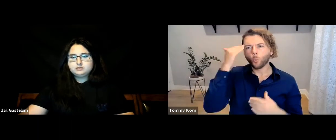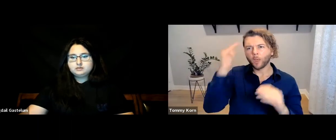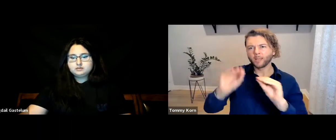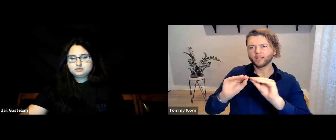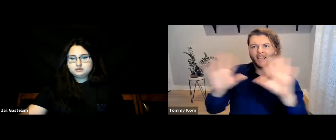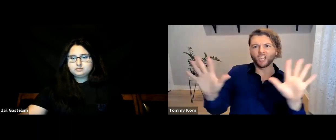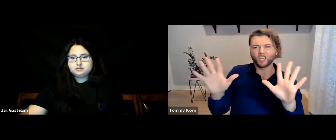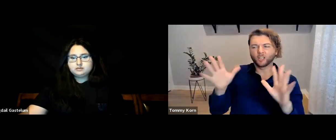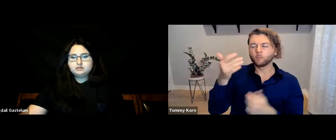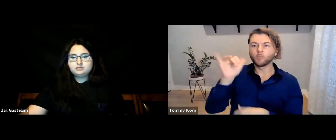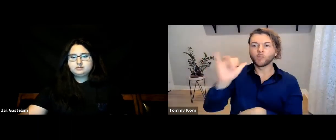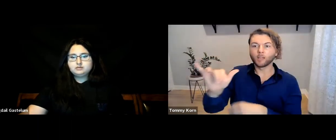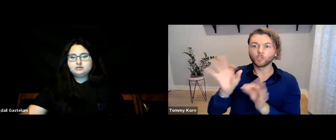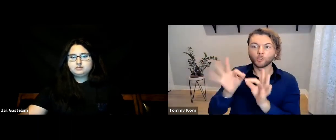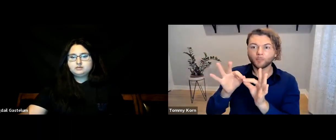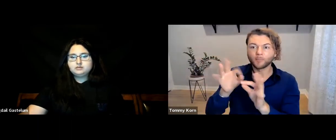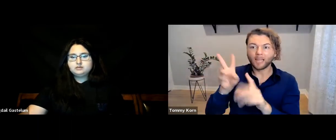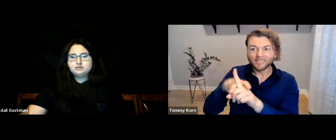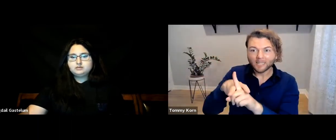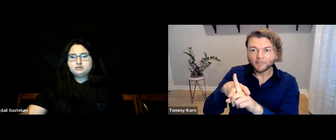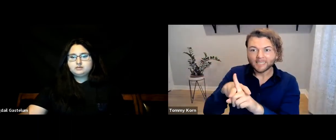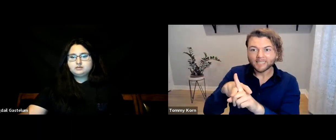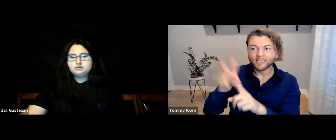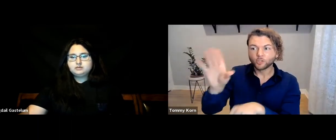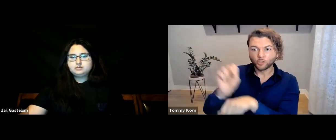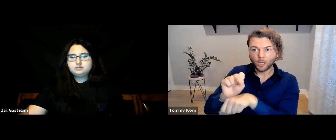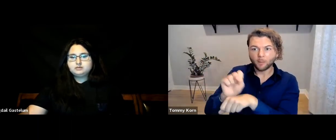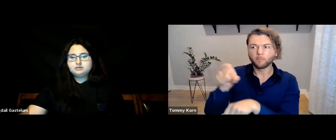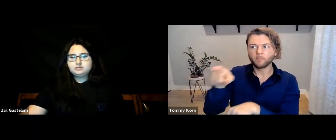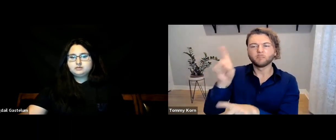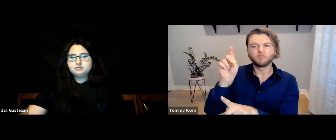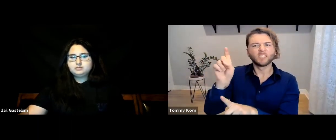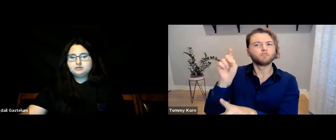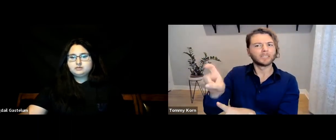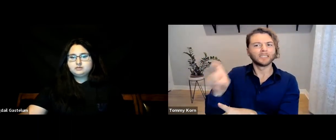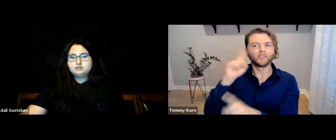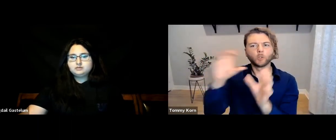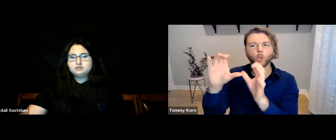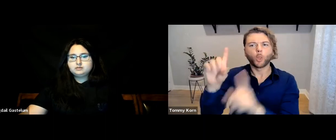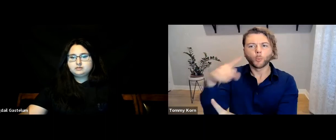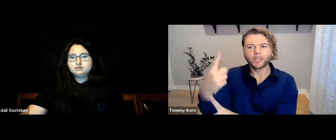Just be sure that you know if the assignment or job requires a certified interpreter.